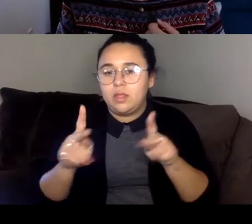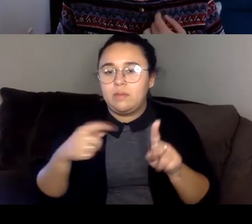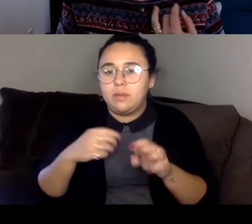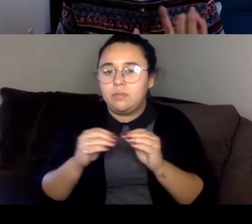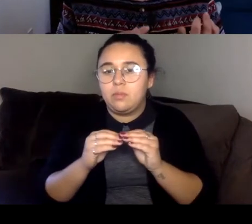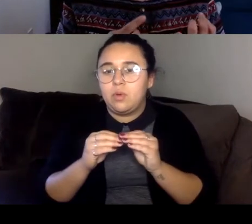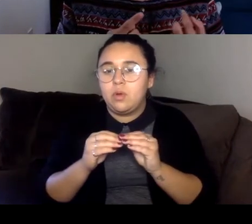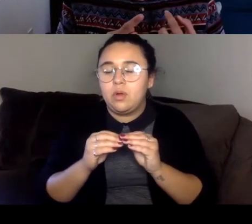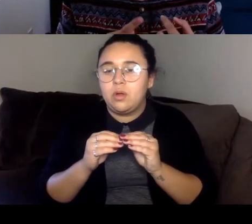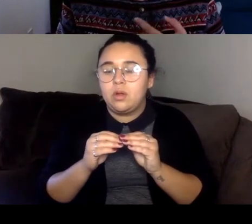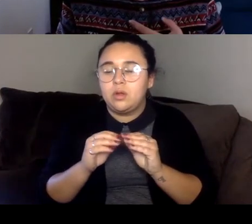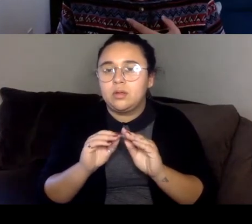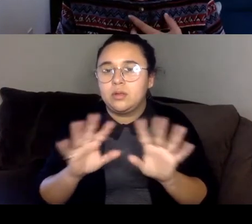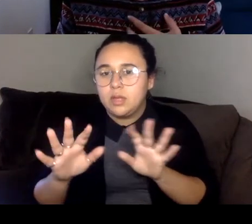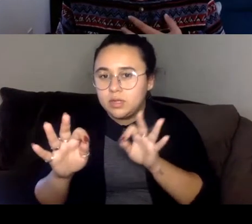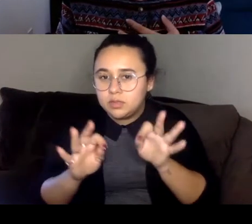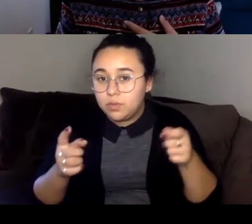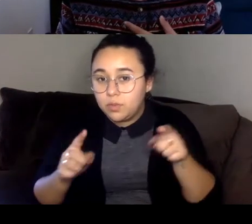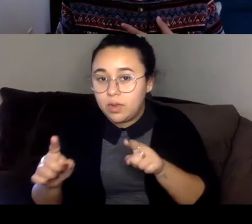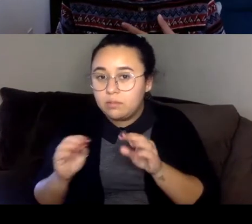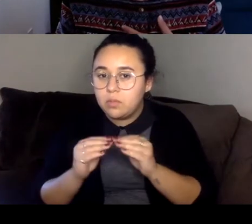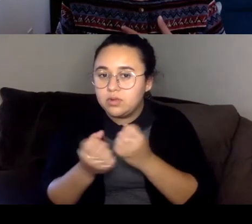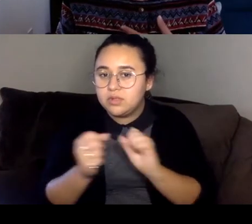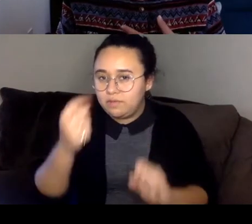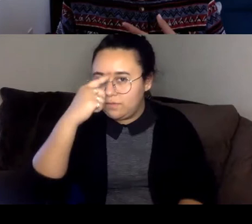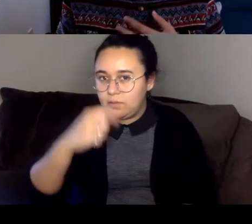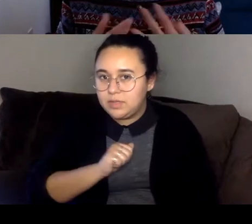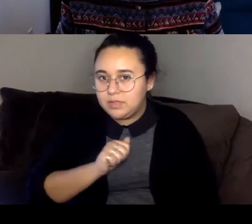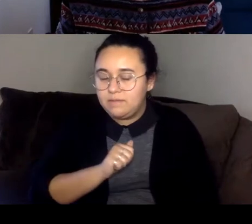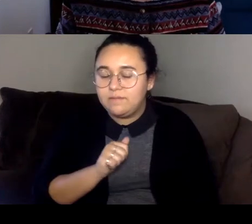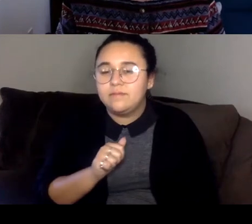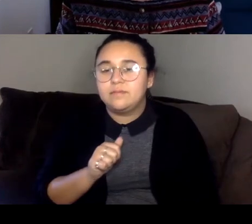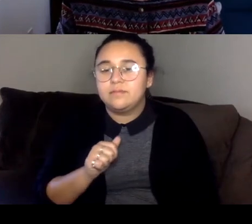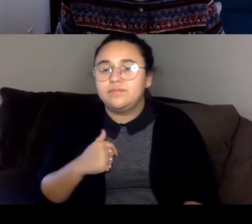about what happened, allowed me to be more safe, and I wanted people to read the book